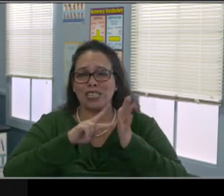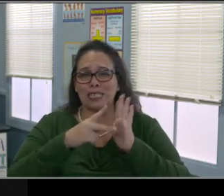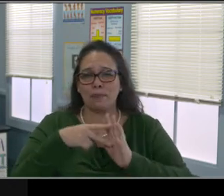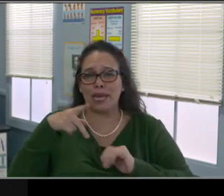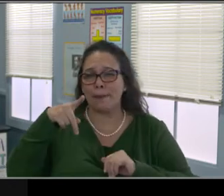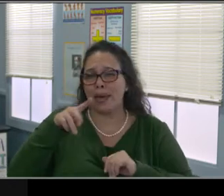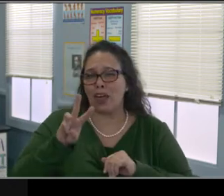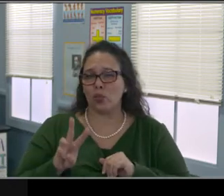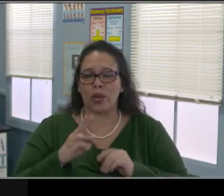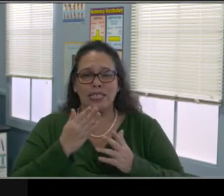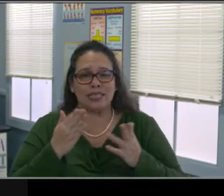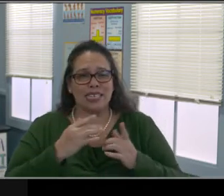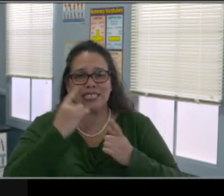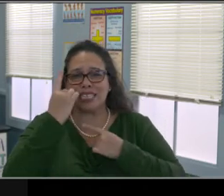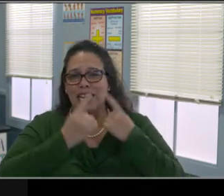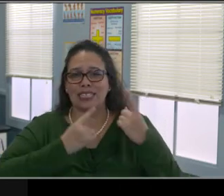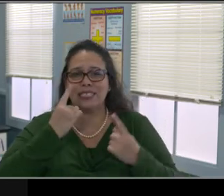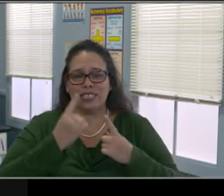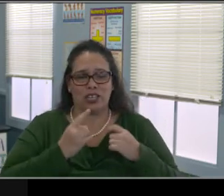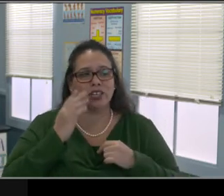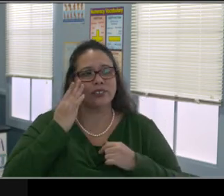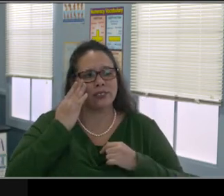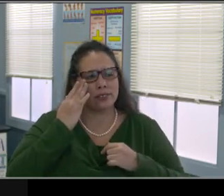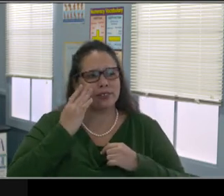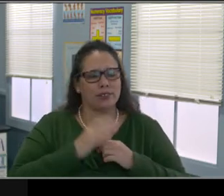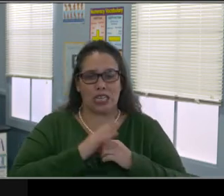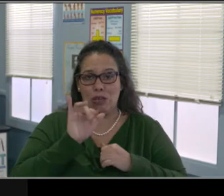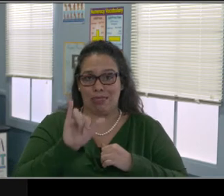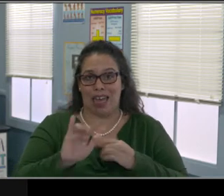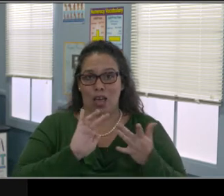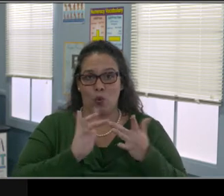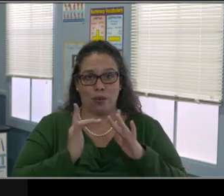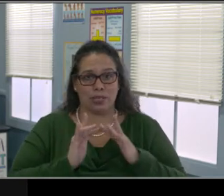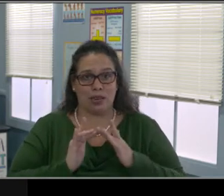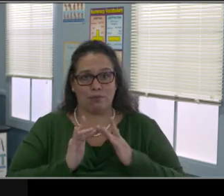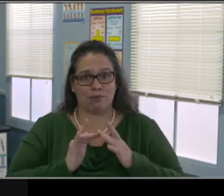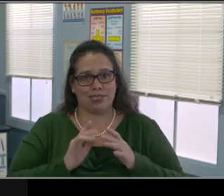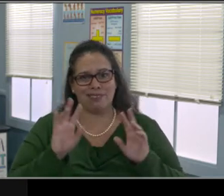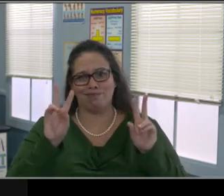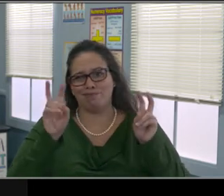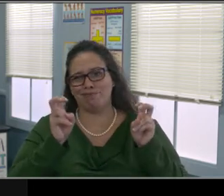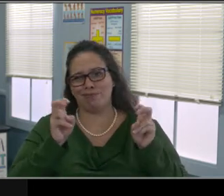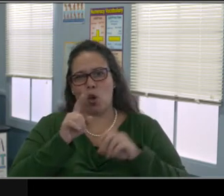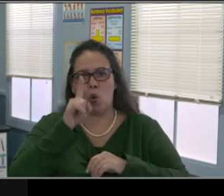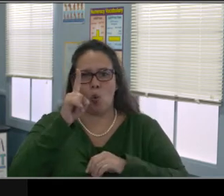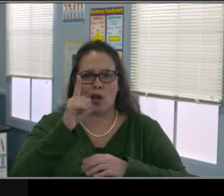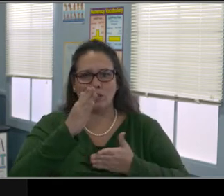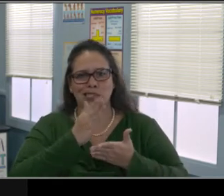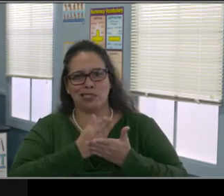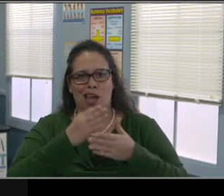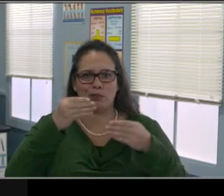just to inform you very early so you can play around with the system as well just to learn it.